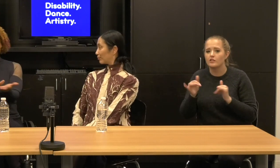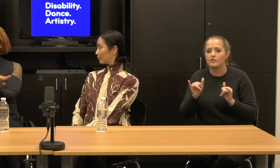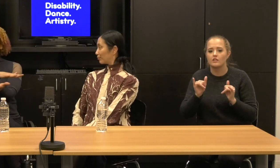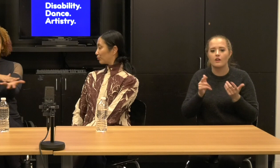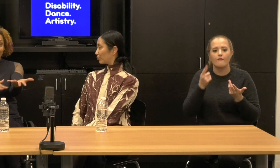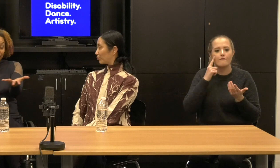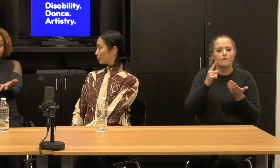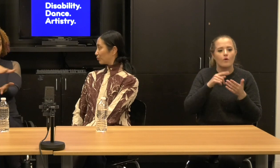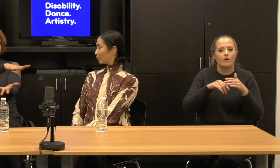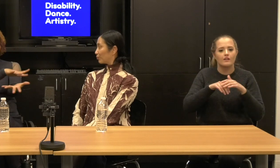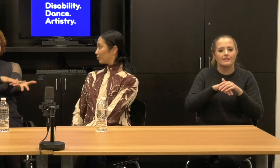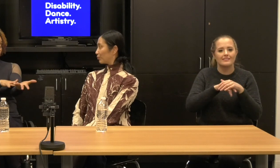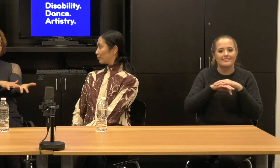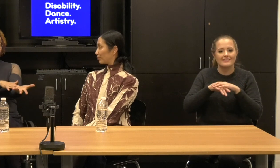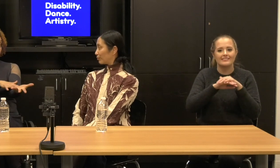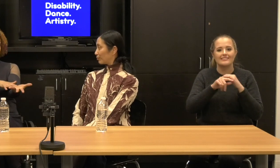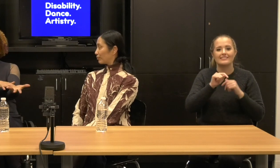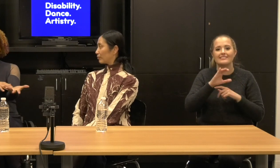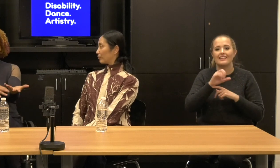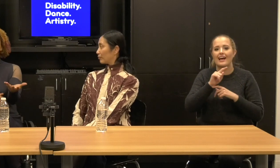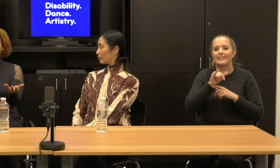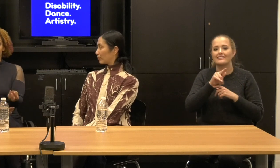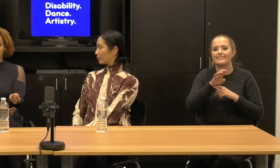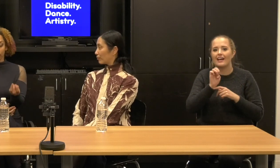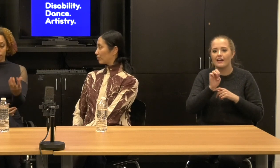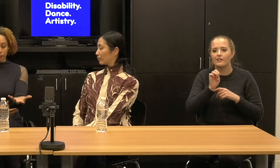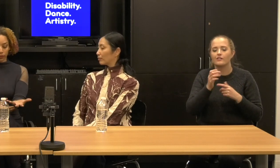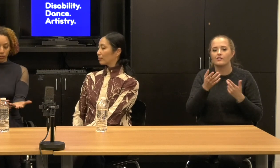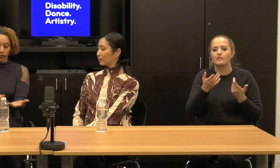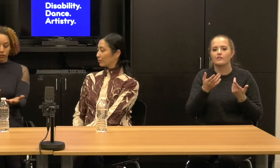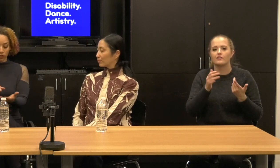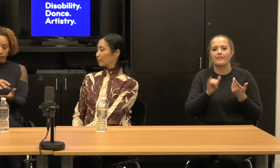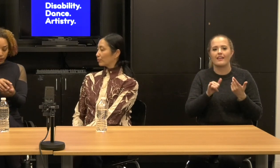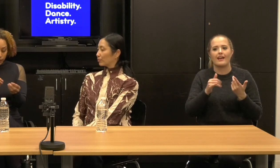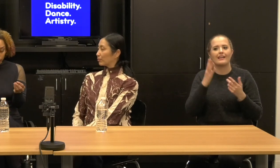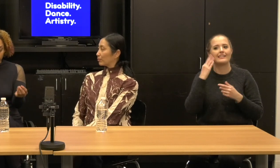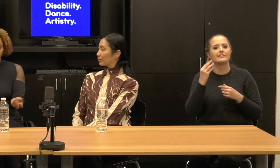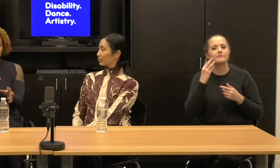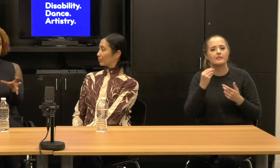I mean that was a tactile experience and we offer people a chance to feel the three d